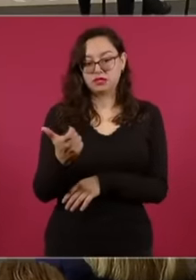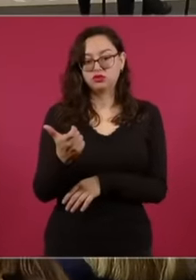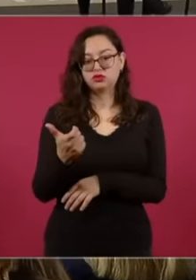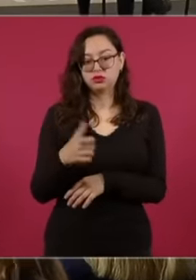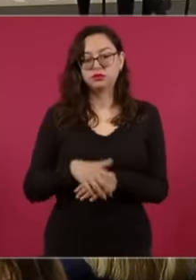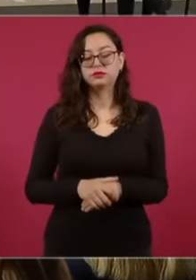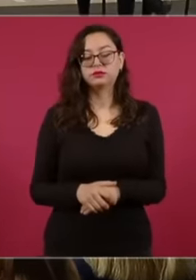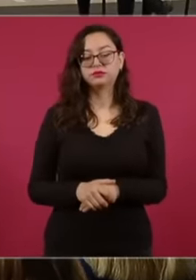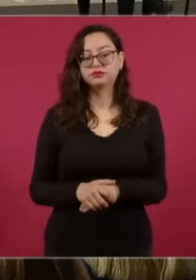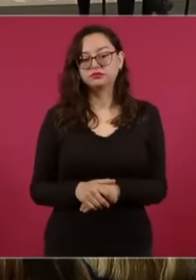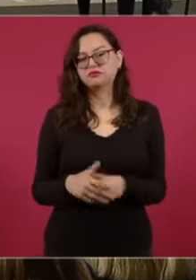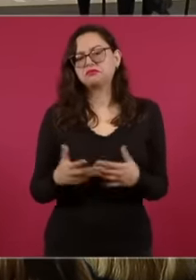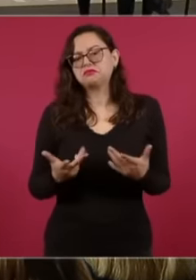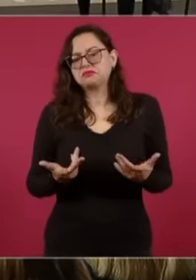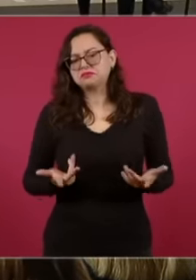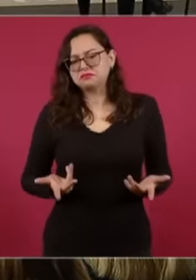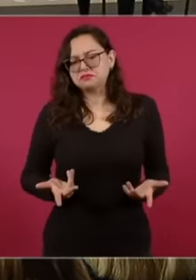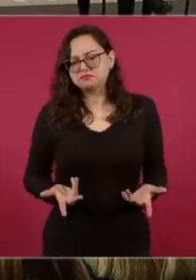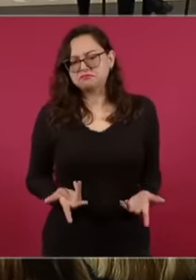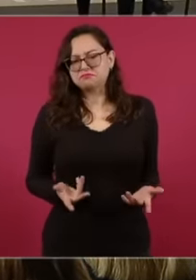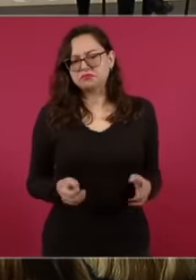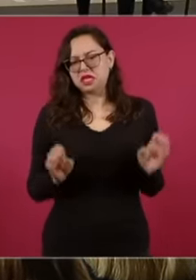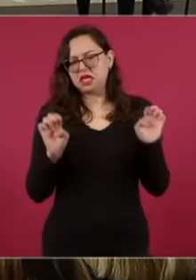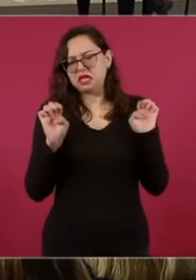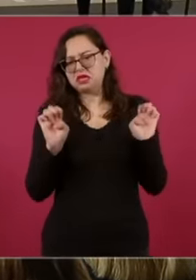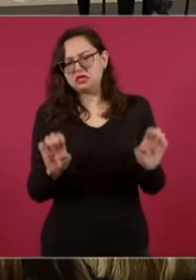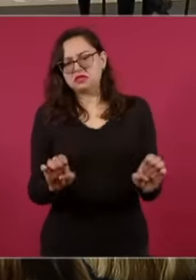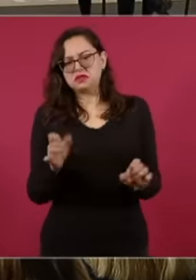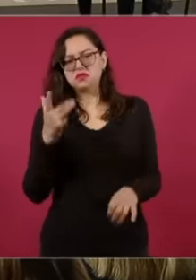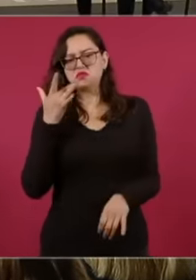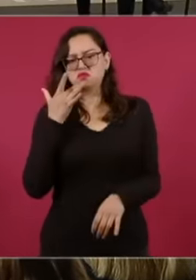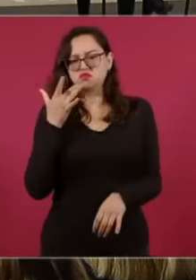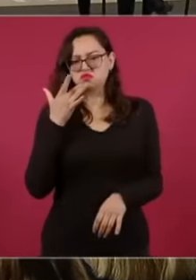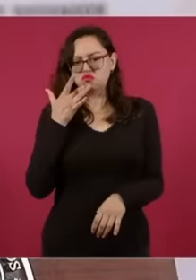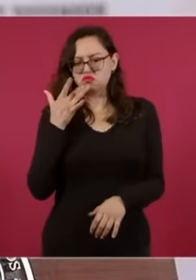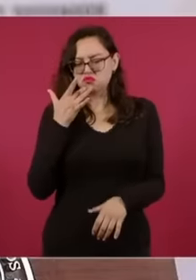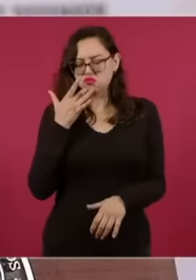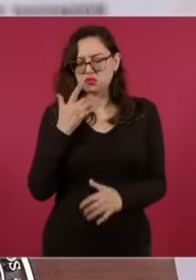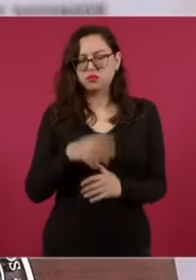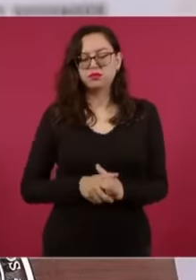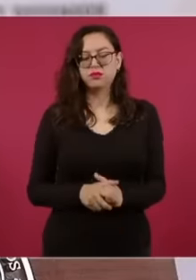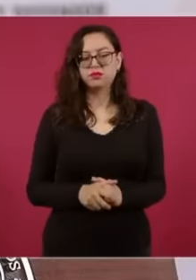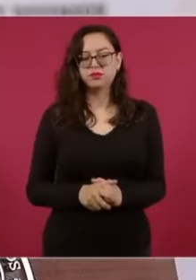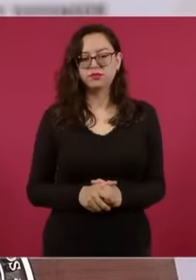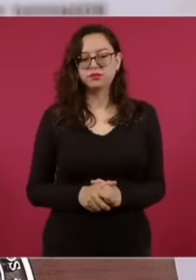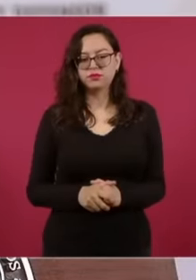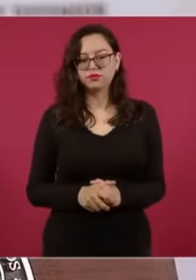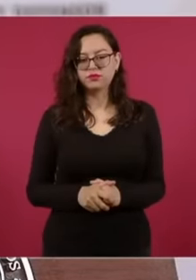they could be you already know the Suburban brand eh For attention to the ministers and a gasoline support